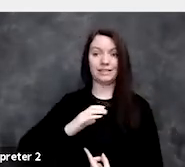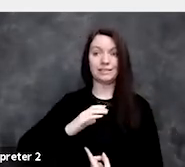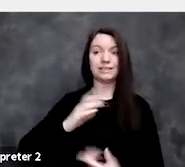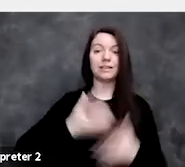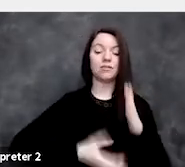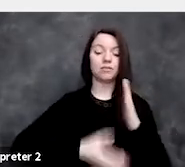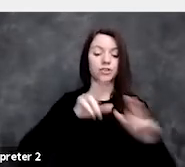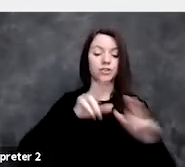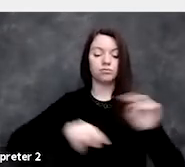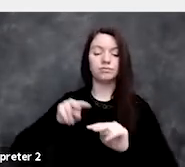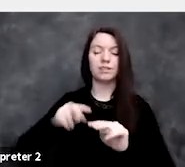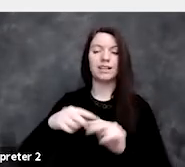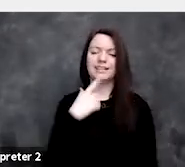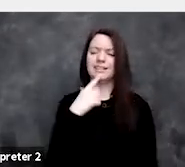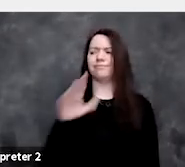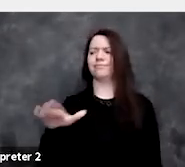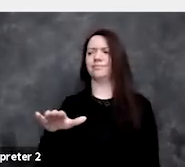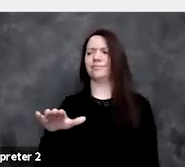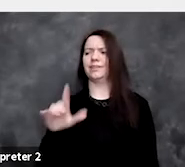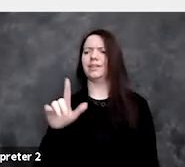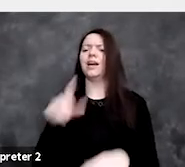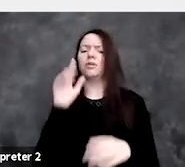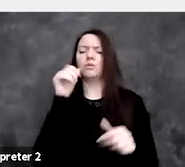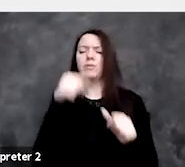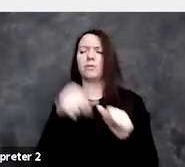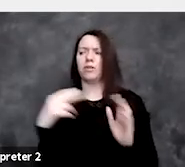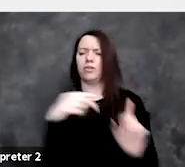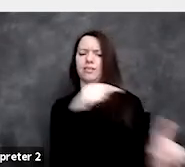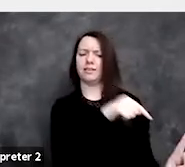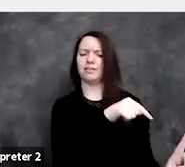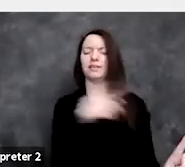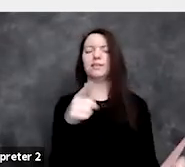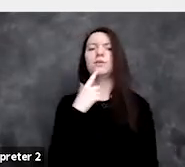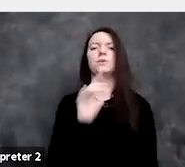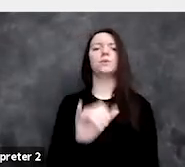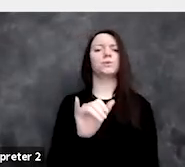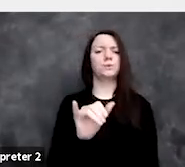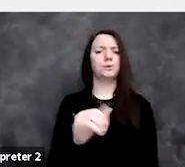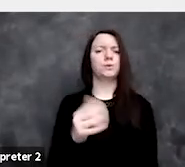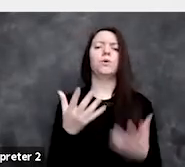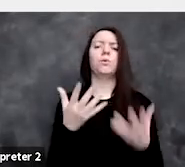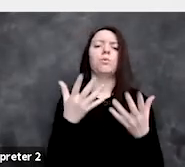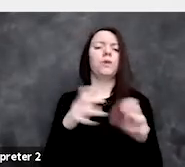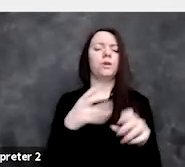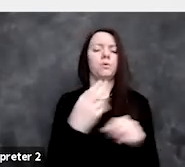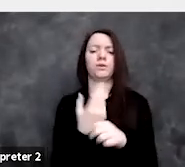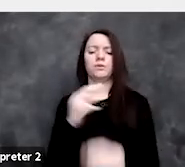that I can say, "Hey, take a look at this", and they will say, "You know what? We don't want to use Microsoft's tools for that.